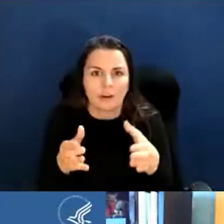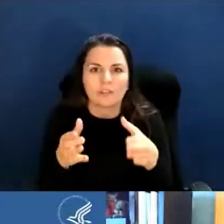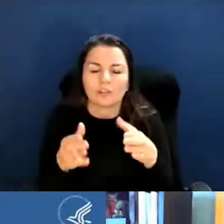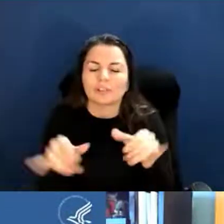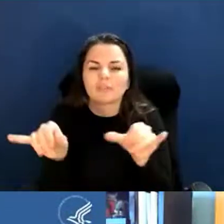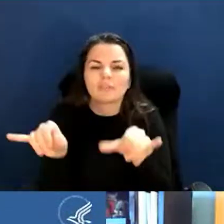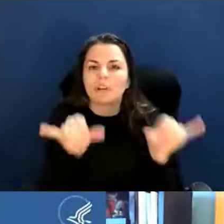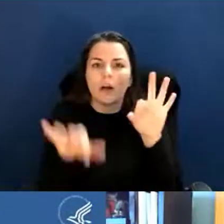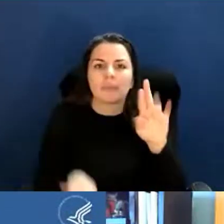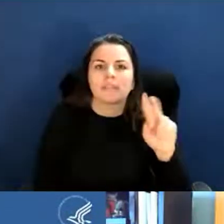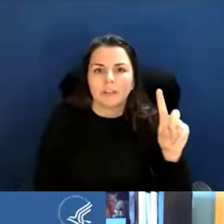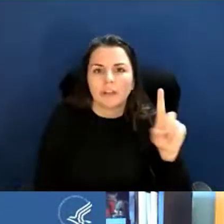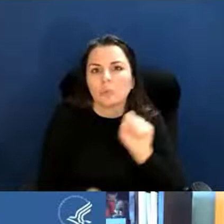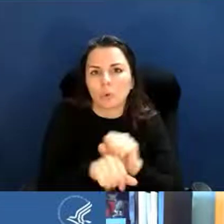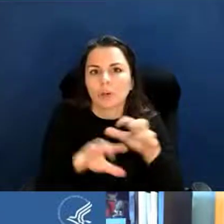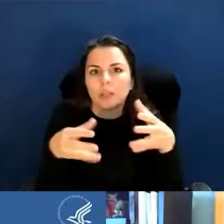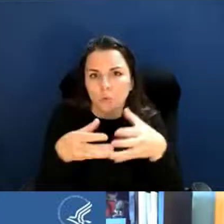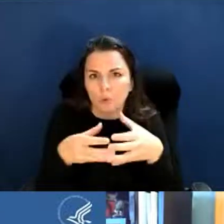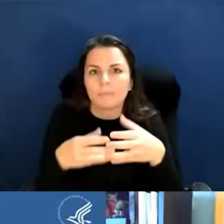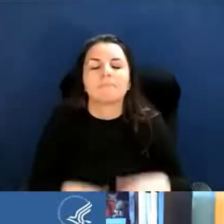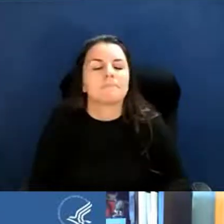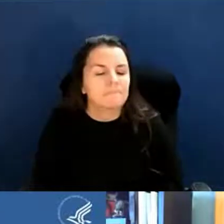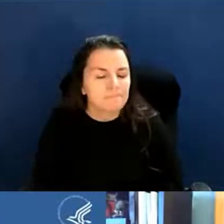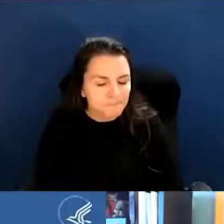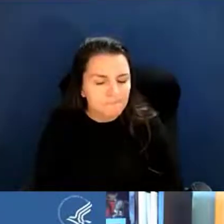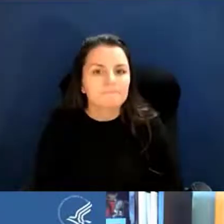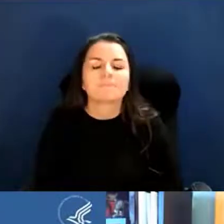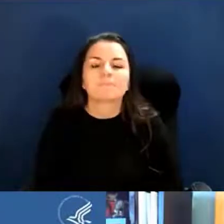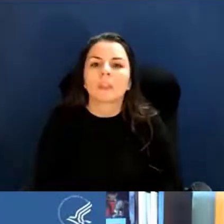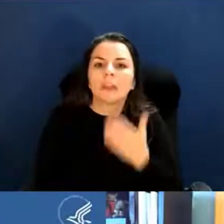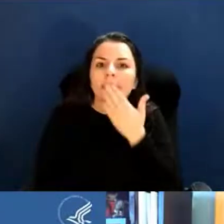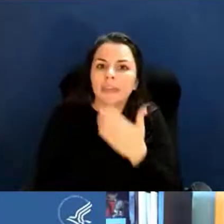April Harrison: Okay, thank you. So this is a question for pretty much any of you.